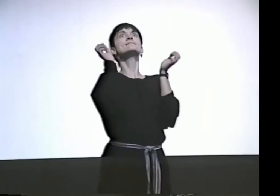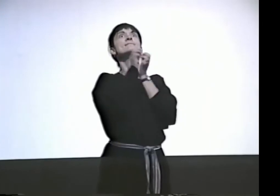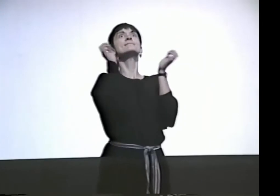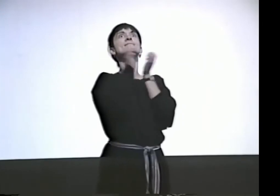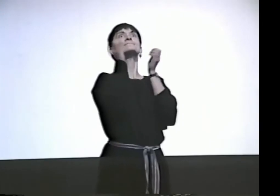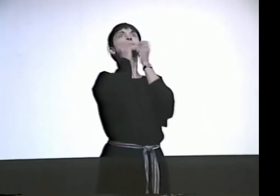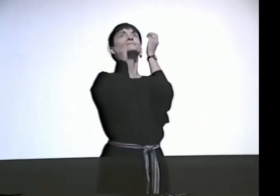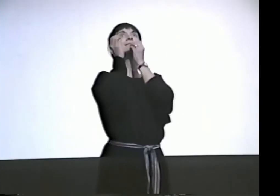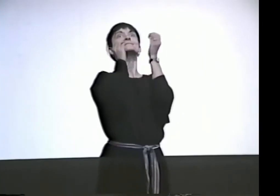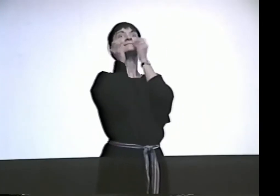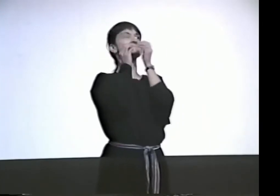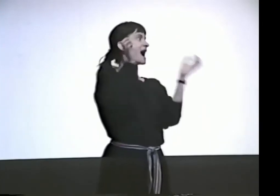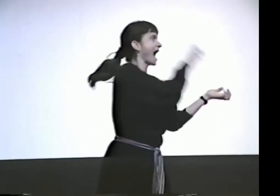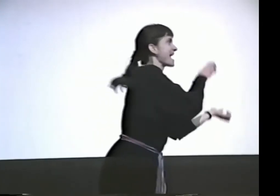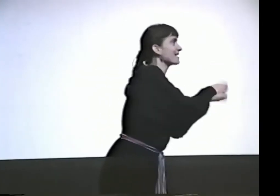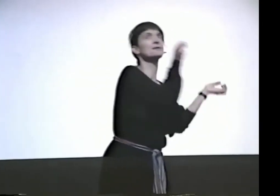AND THERE ARE THE KIDS SIGNING.